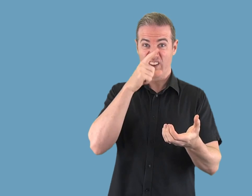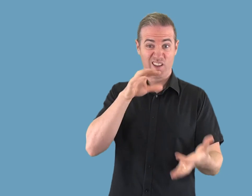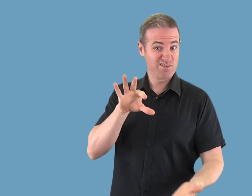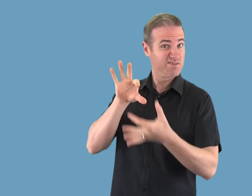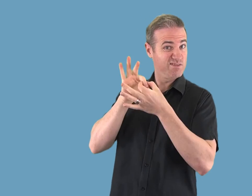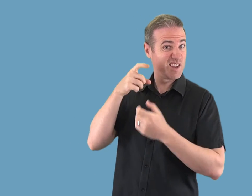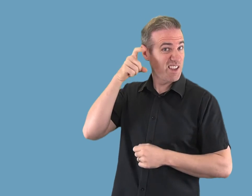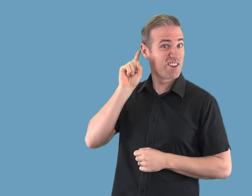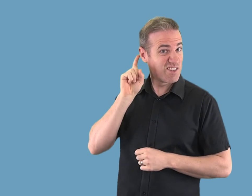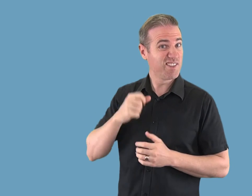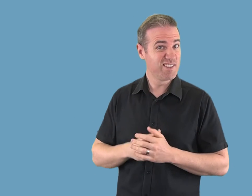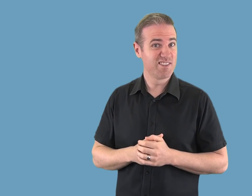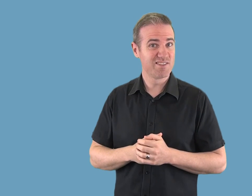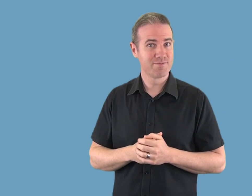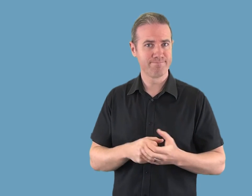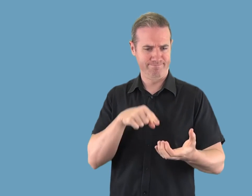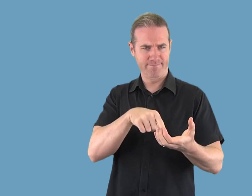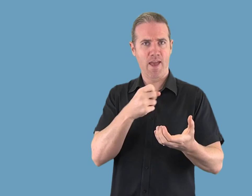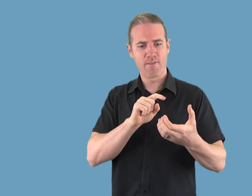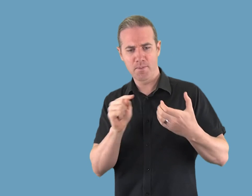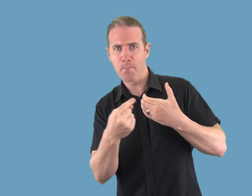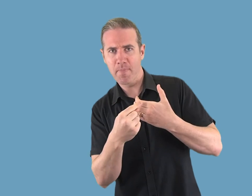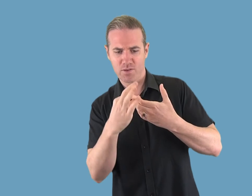Hearing aid compatible